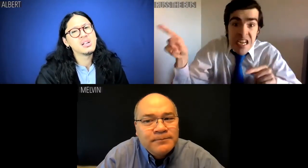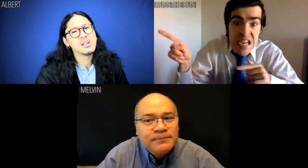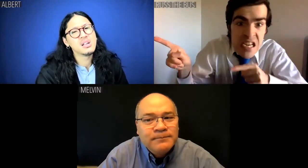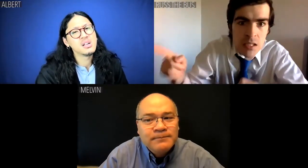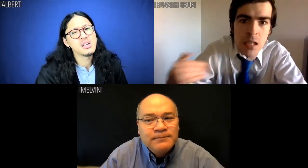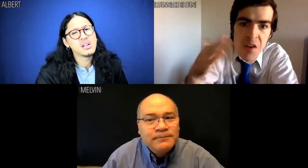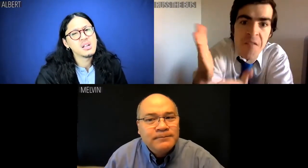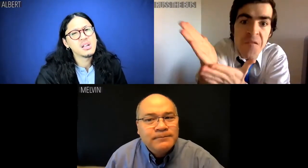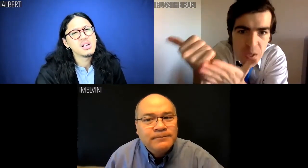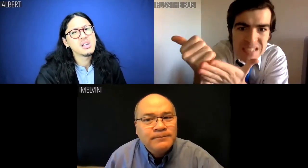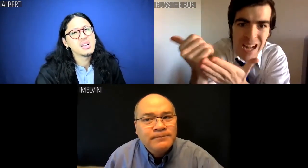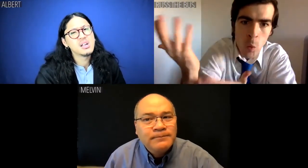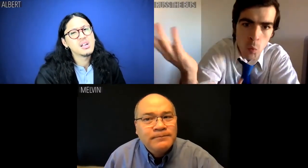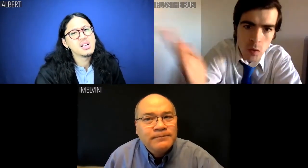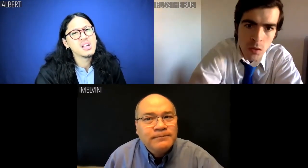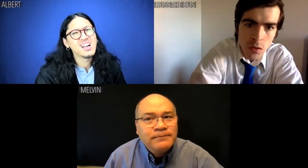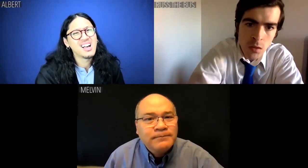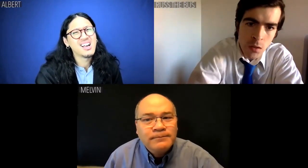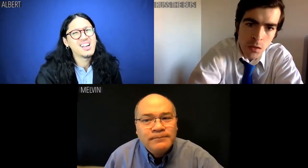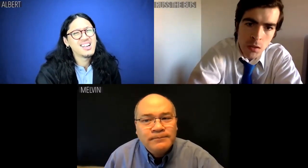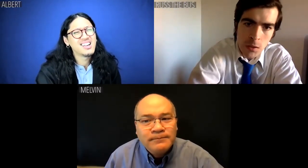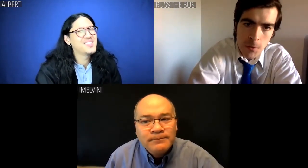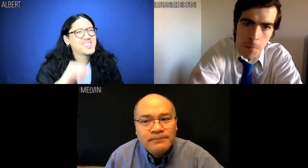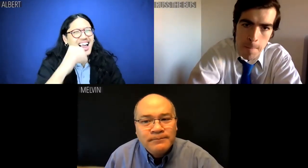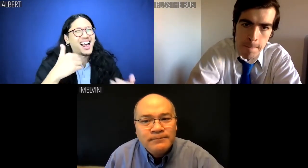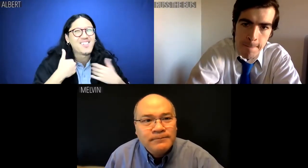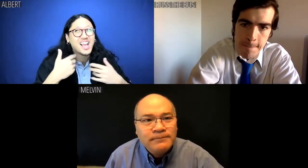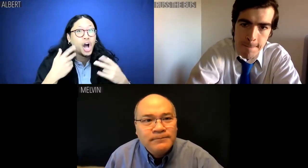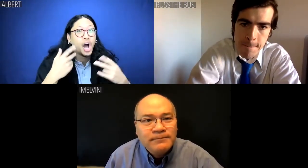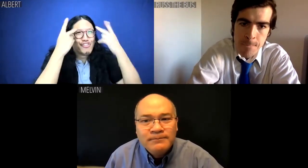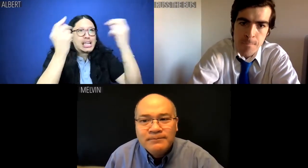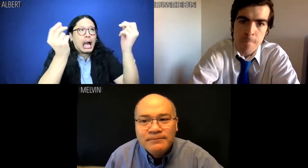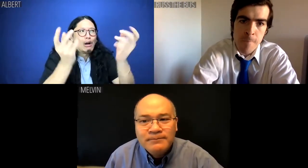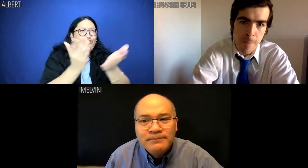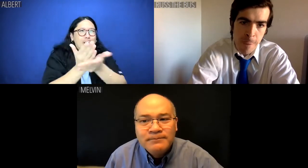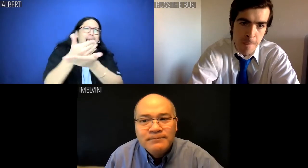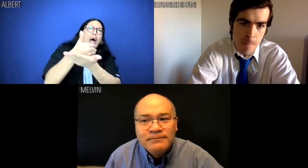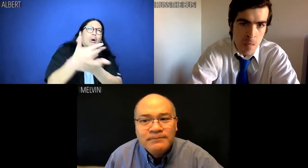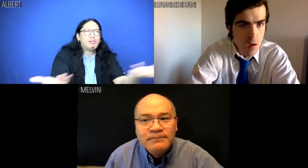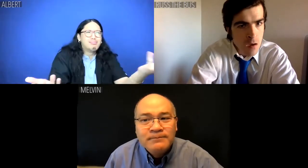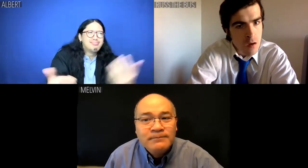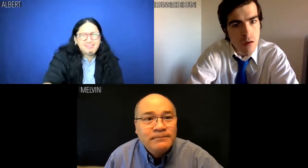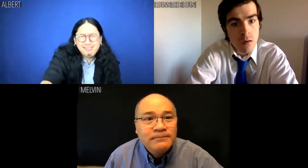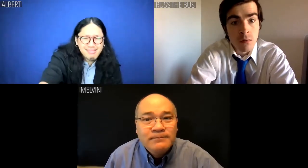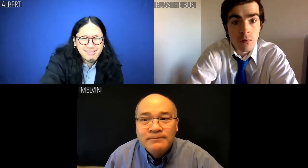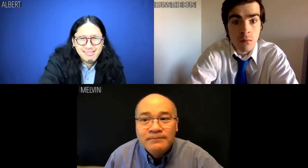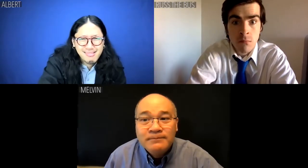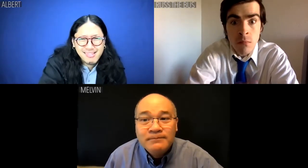He's having a freak out. Albert: I'm not having a freak out.